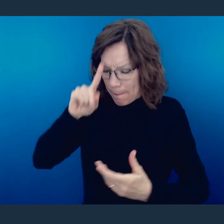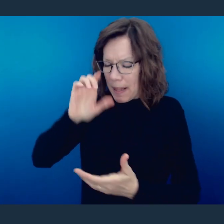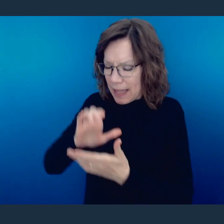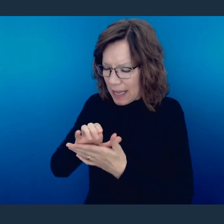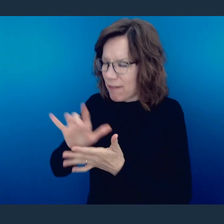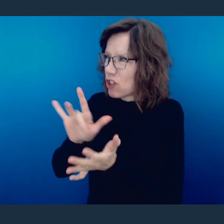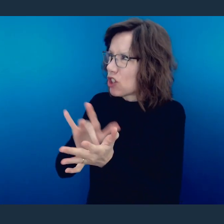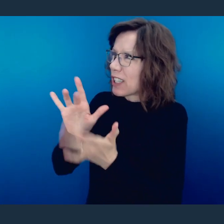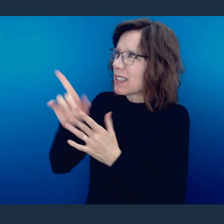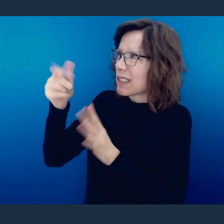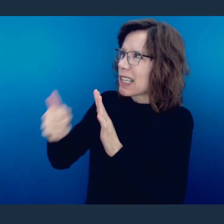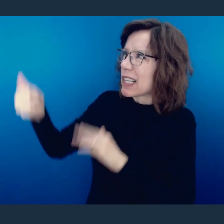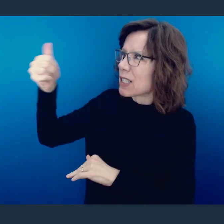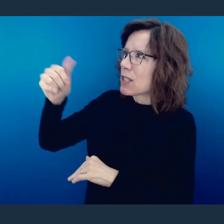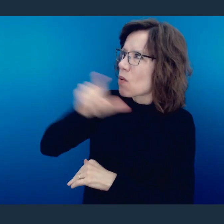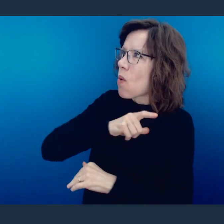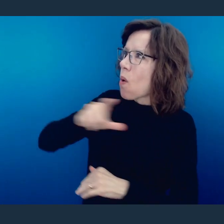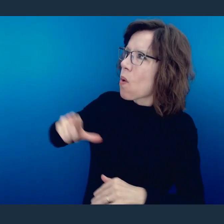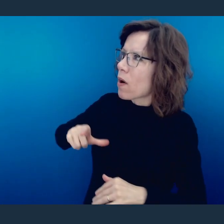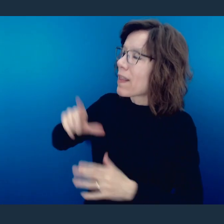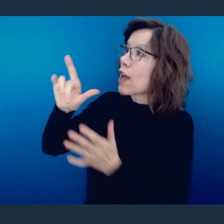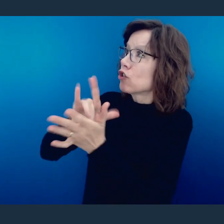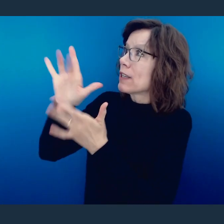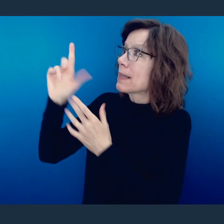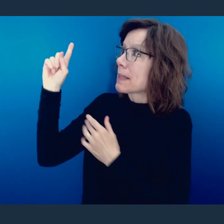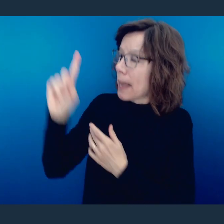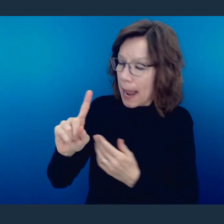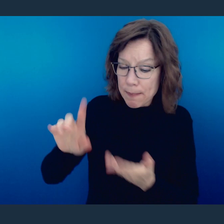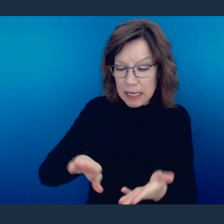heart that Jesus is Lord and that You raised Him from the dead and are willing to confess